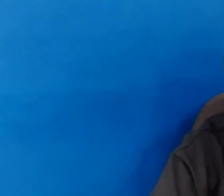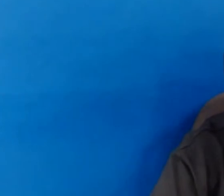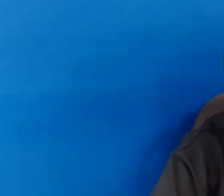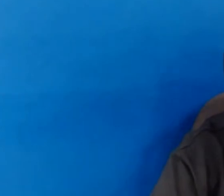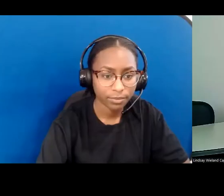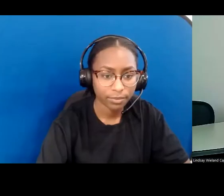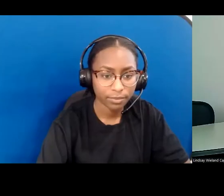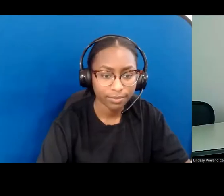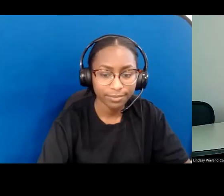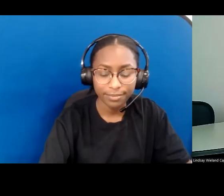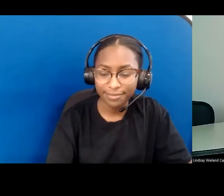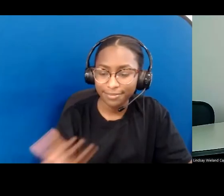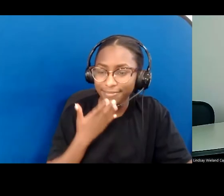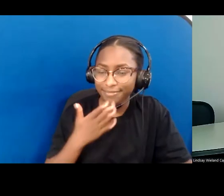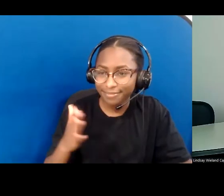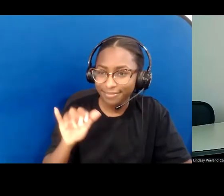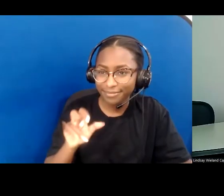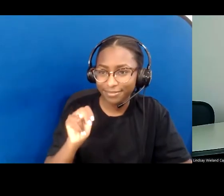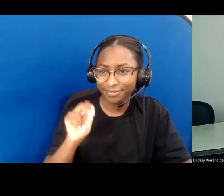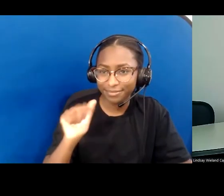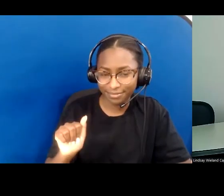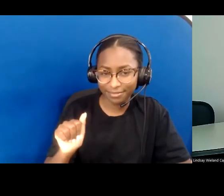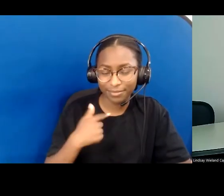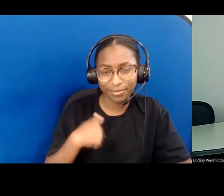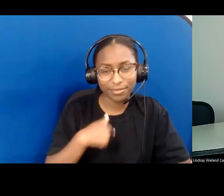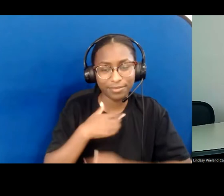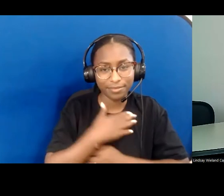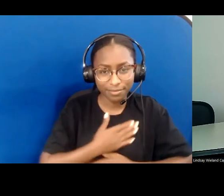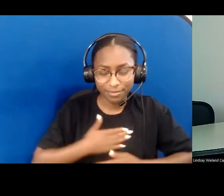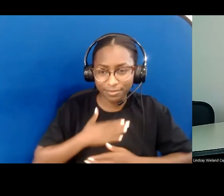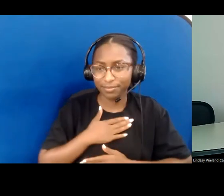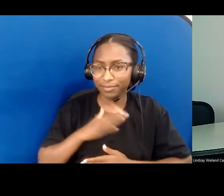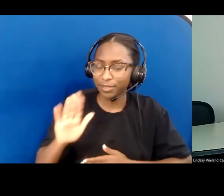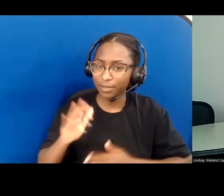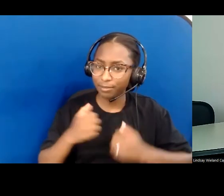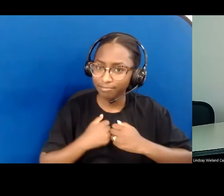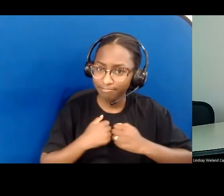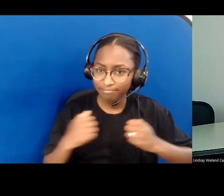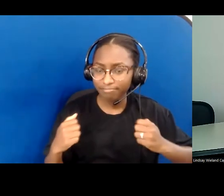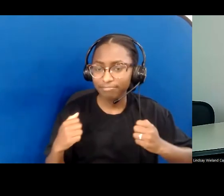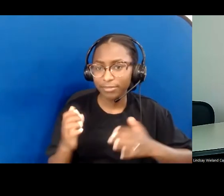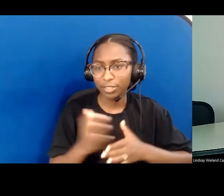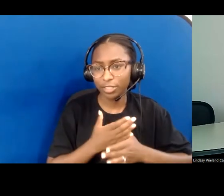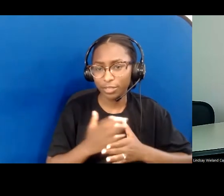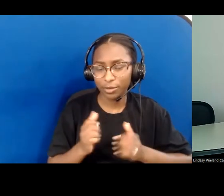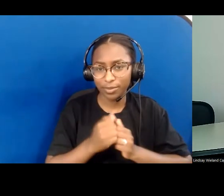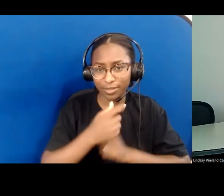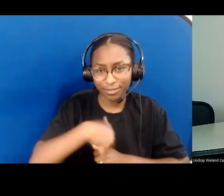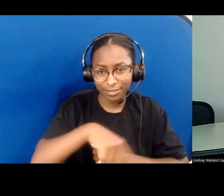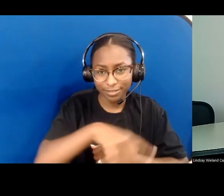Thank you so much, Jenna. We appreciate your vulnerability in sharing with us; it's a good reminder.